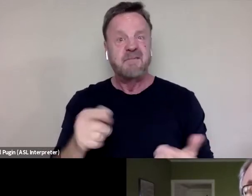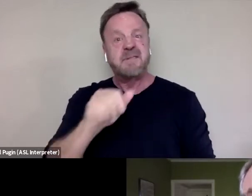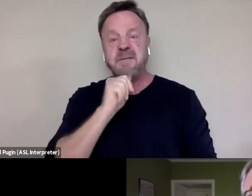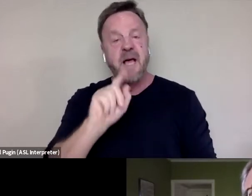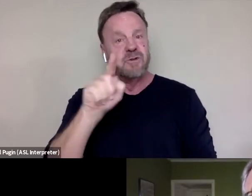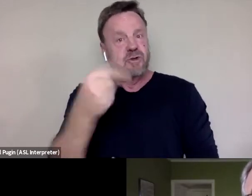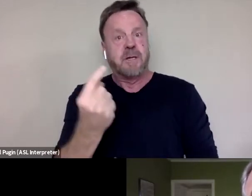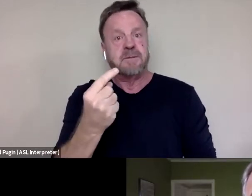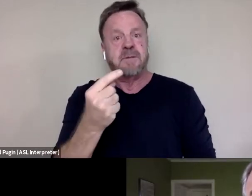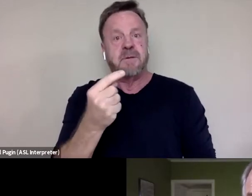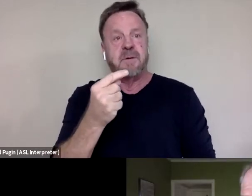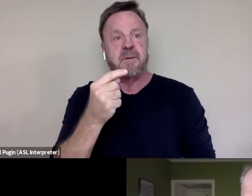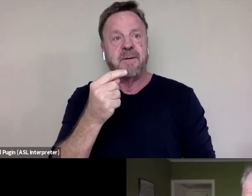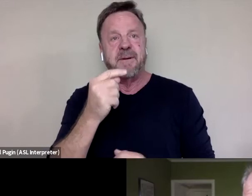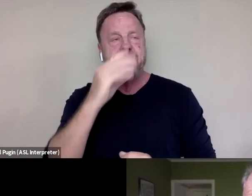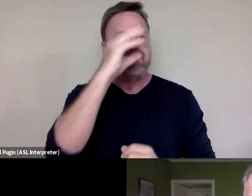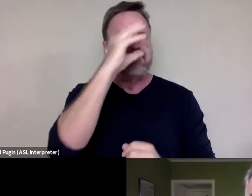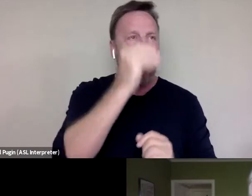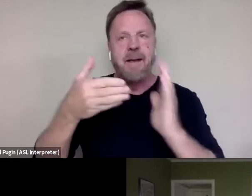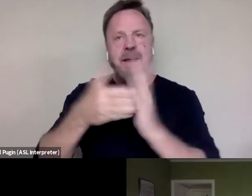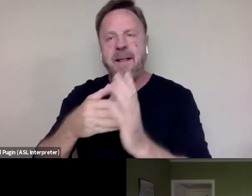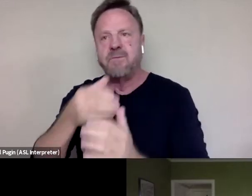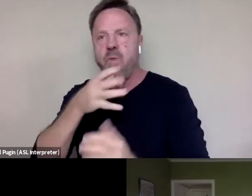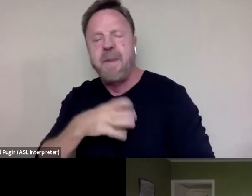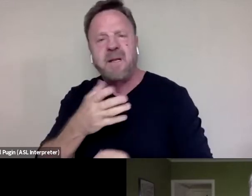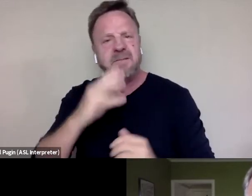I mean, it's not just men on women; it's men on men and some degree women on women.